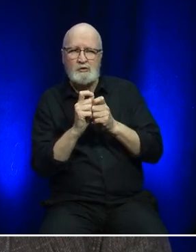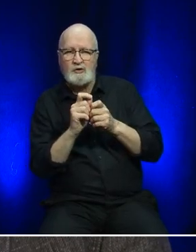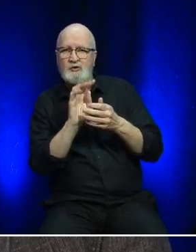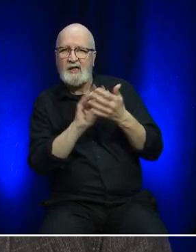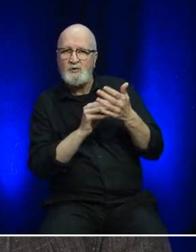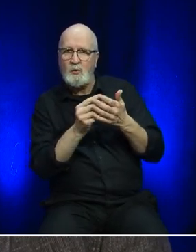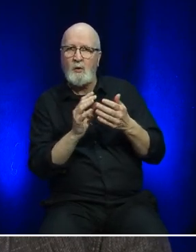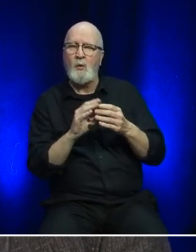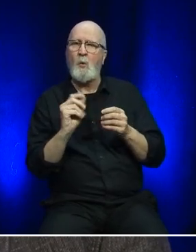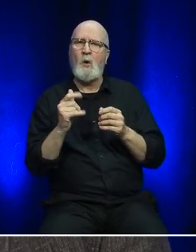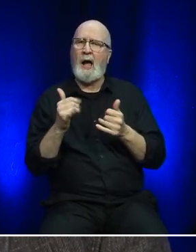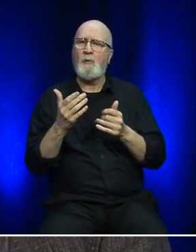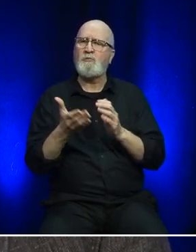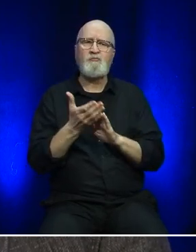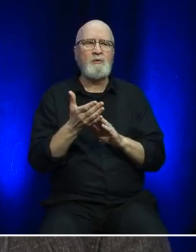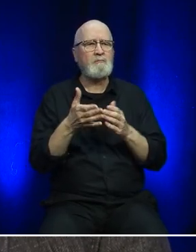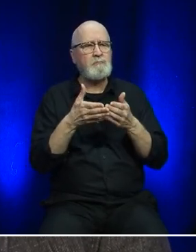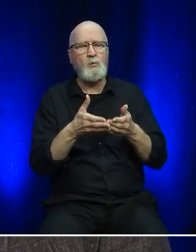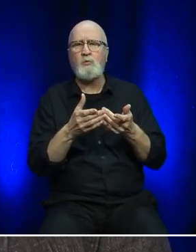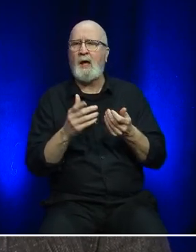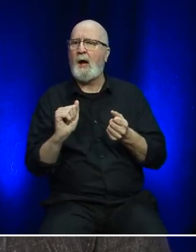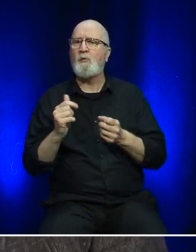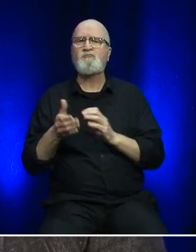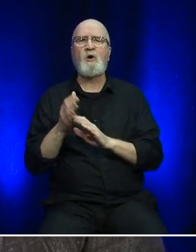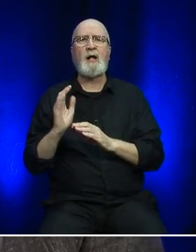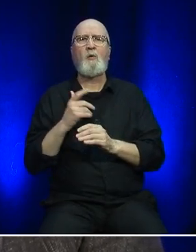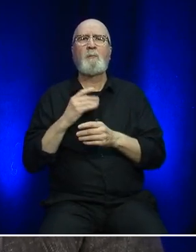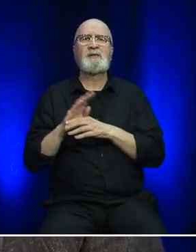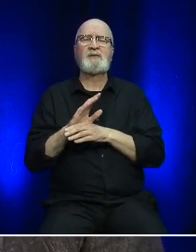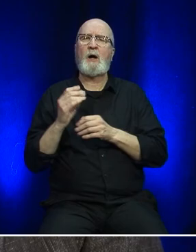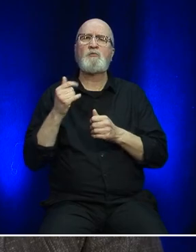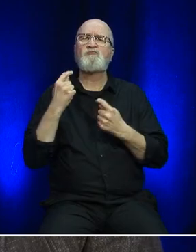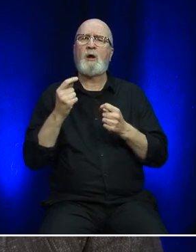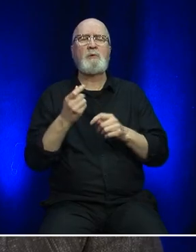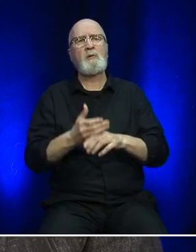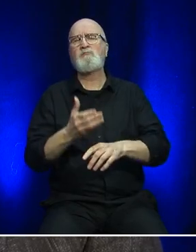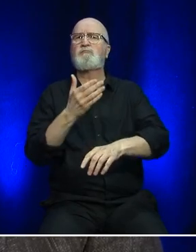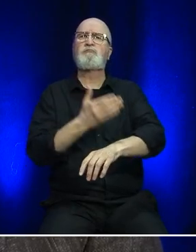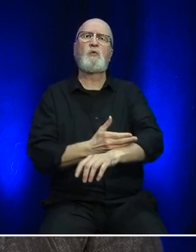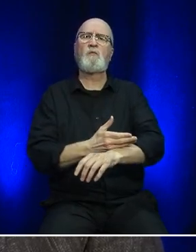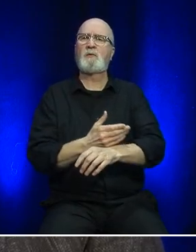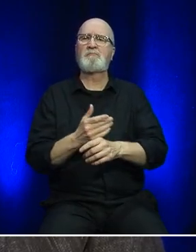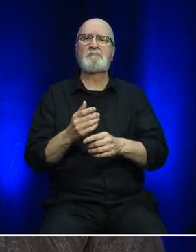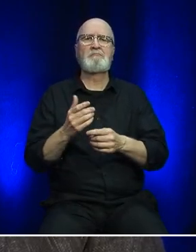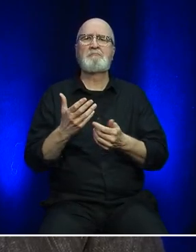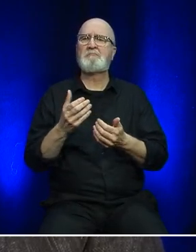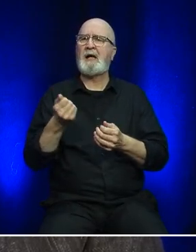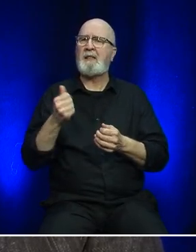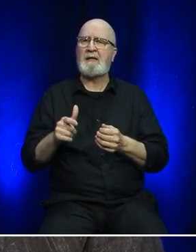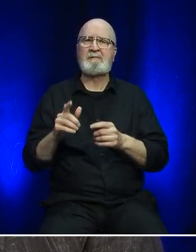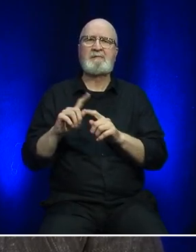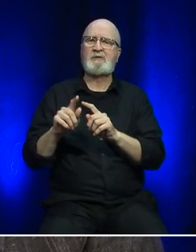to operate the fleet, operate the business and always looking for ways to improve processes, systems, etcetera,